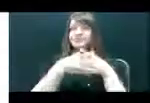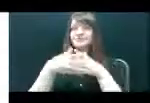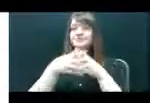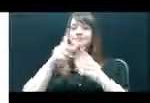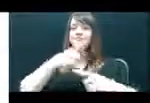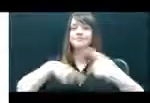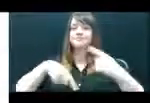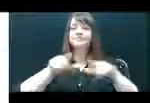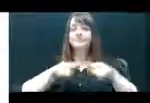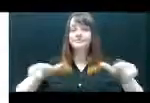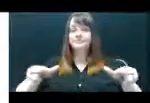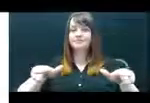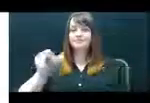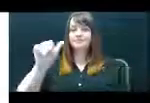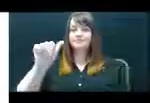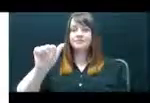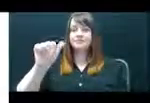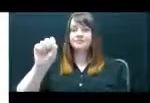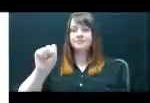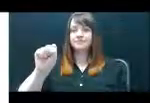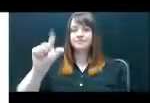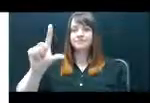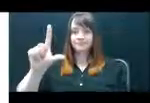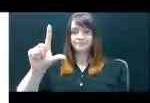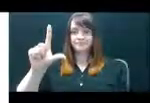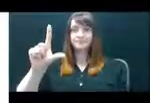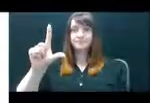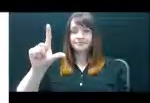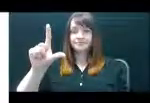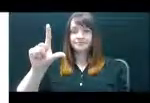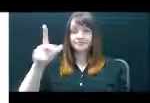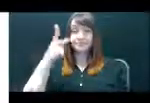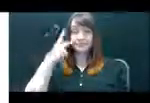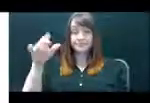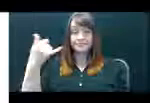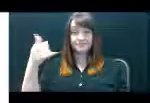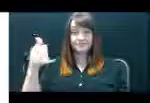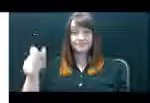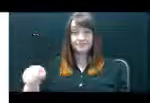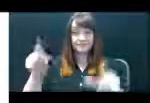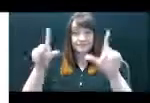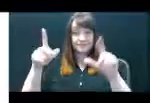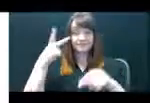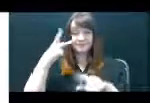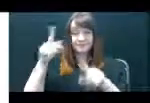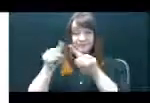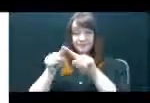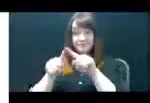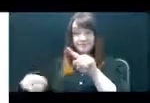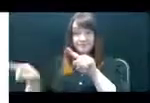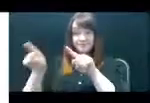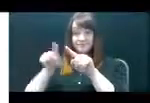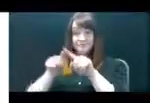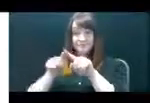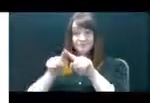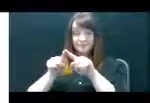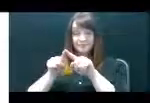or ASL. The field is highlighted in yellow and enlarged in the oval on the bottom right